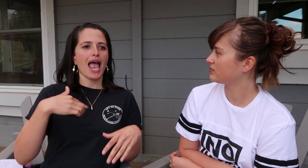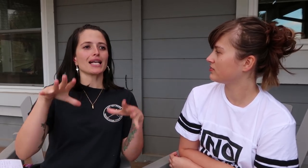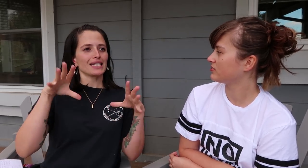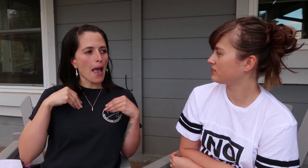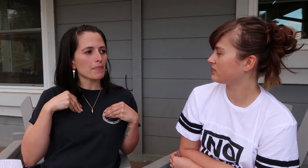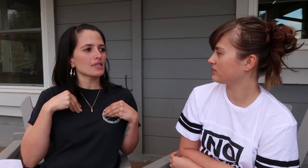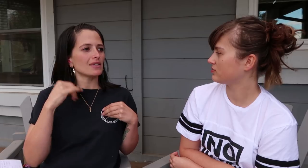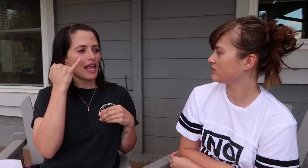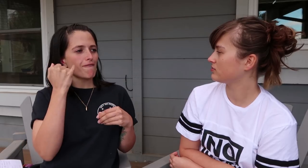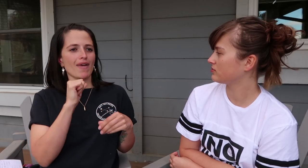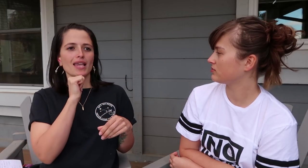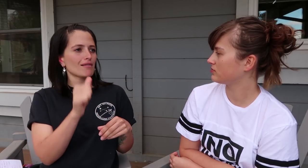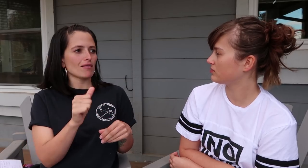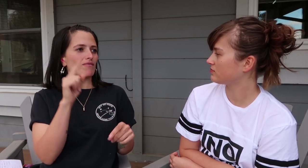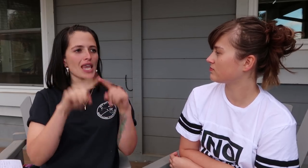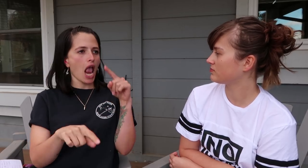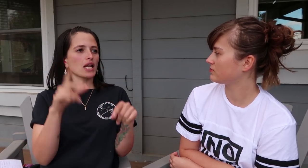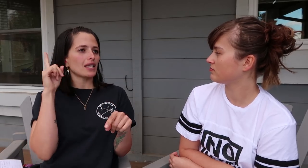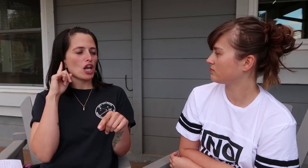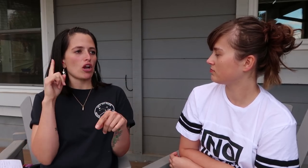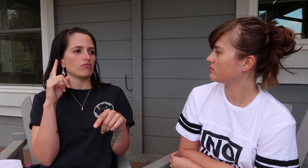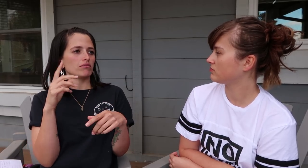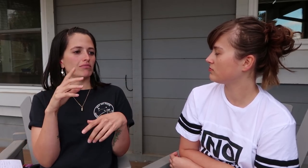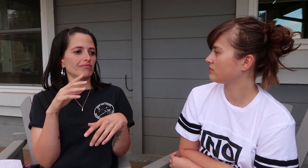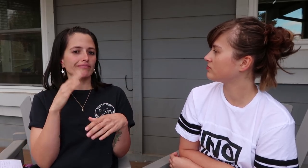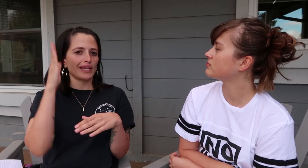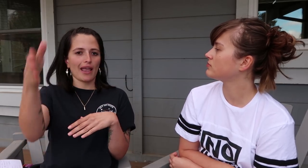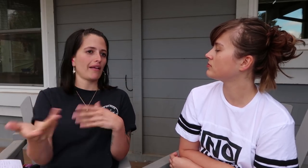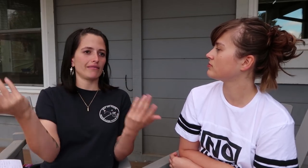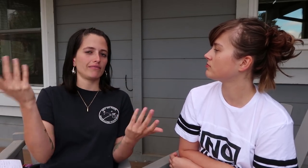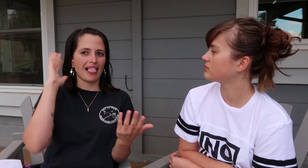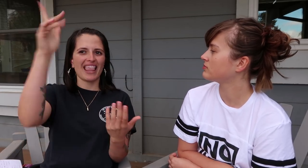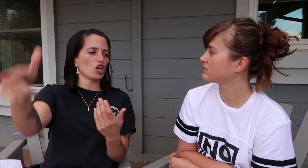I accept that if I can’t hear it at all in the future.